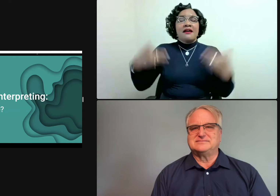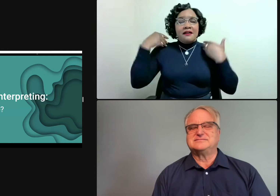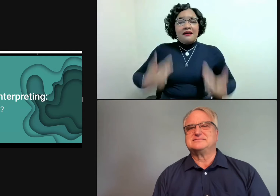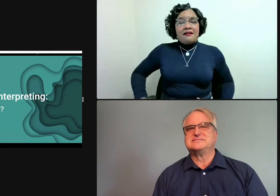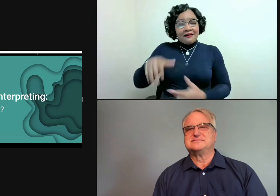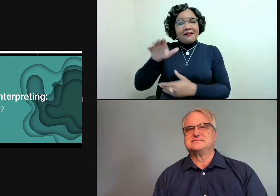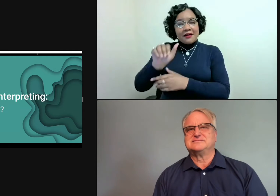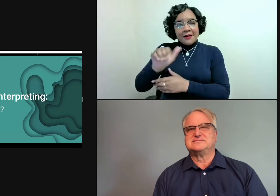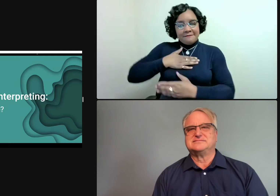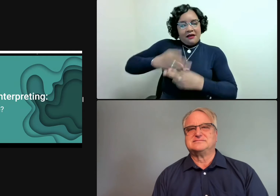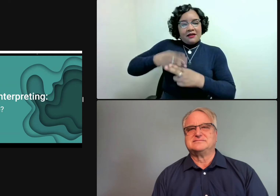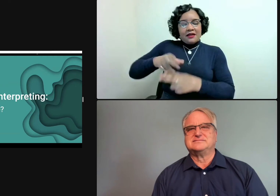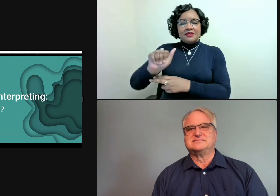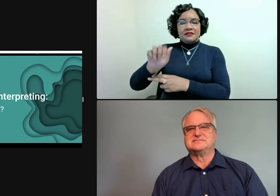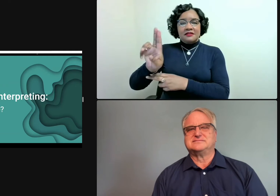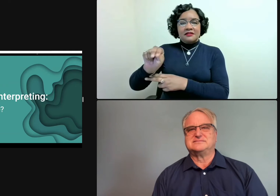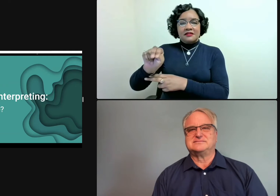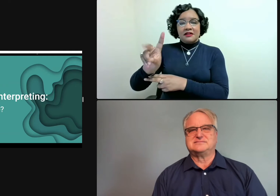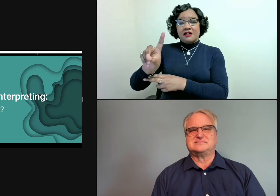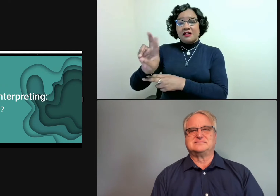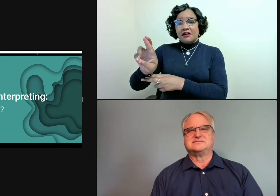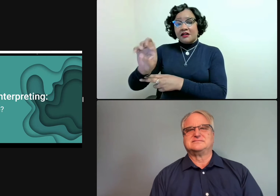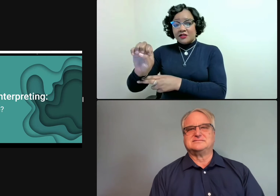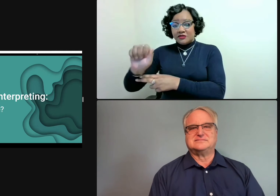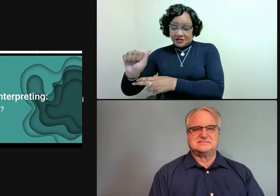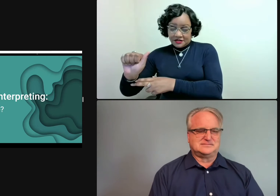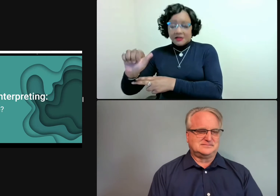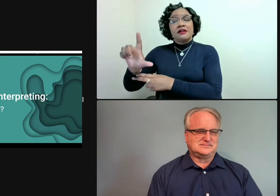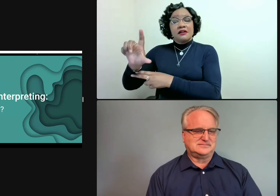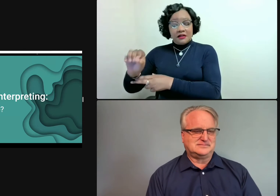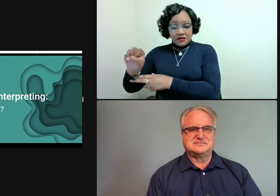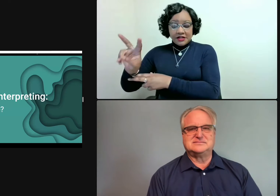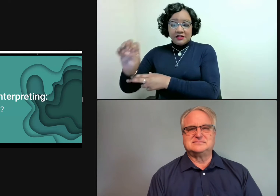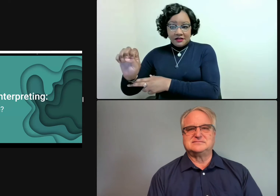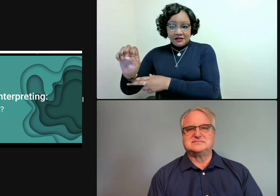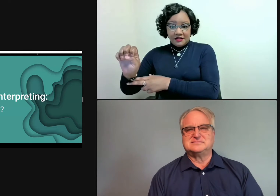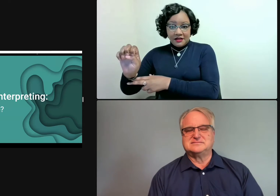Hello, everyone. My name is Aundrea Love.